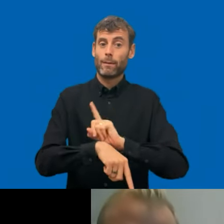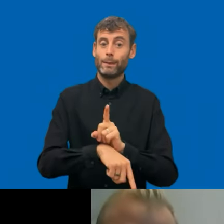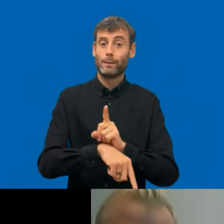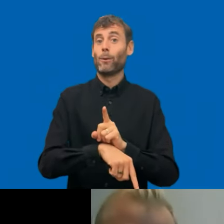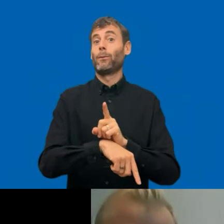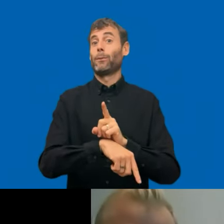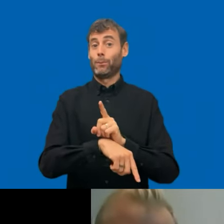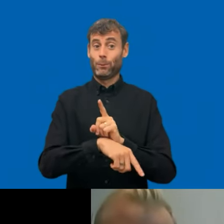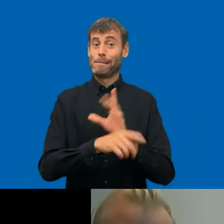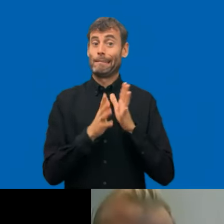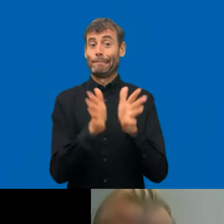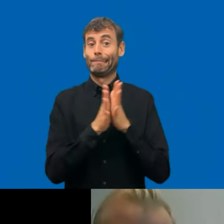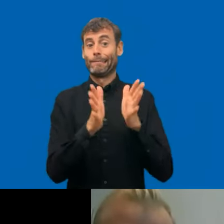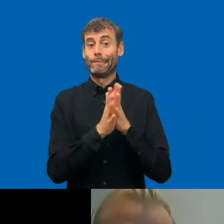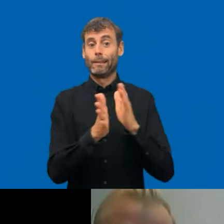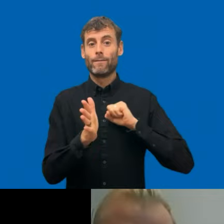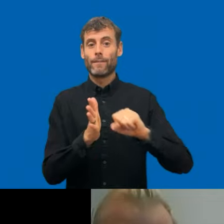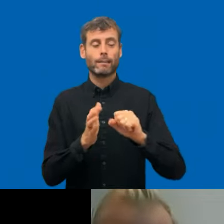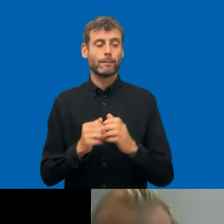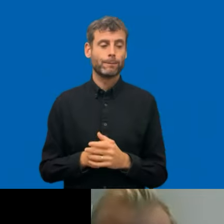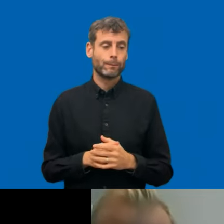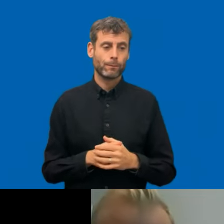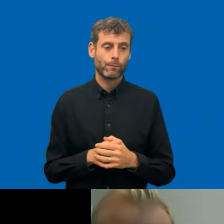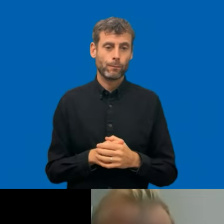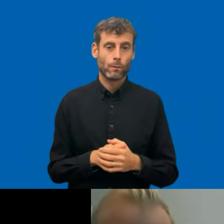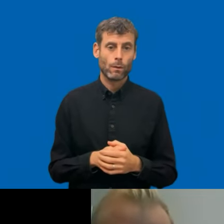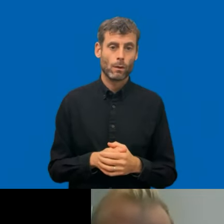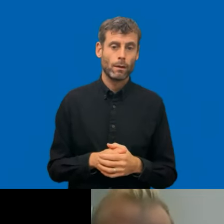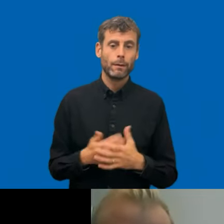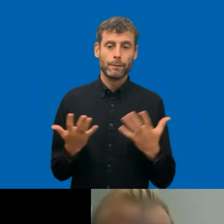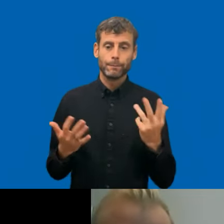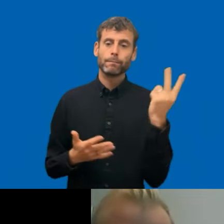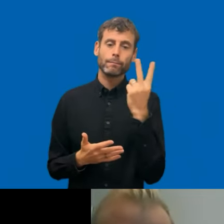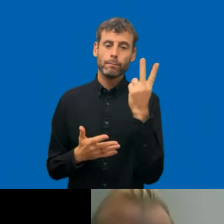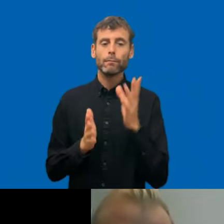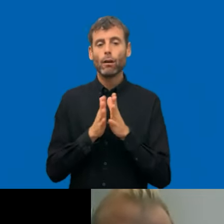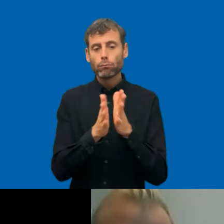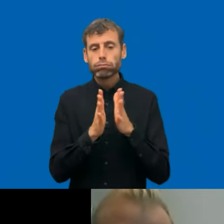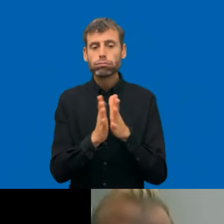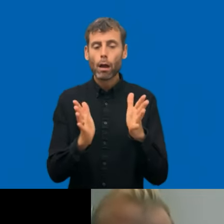Very welcome both of you. And we are interested to here pa because you developed really a more